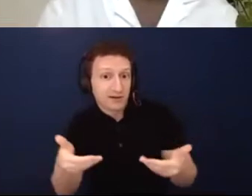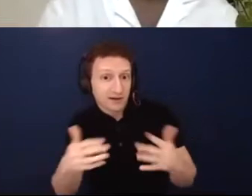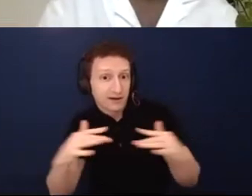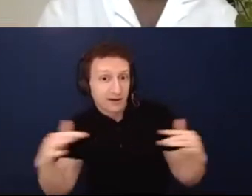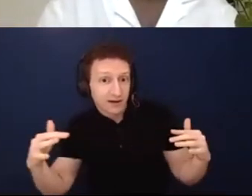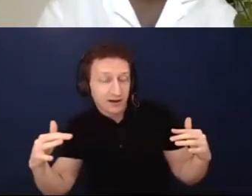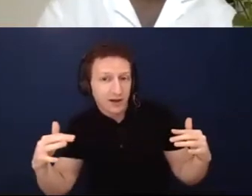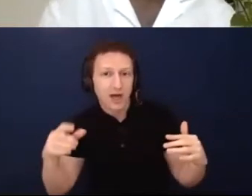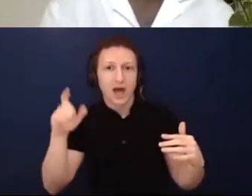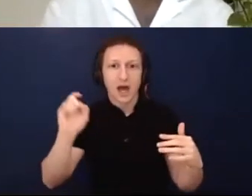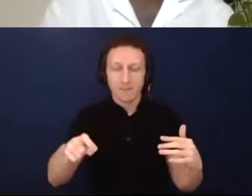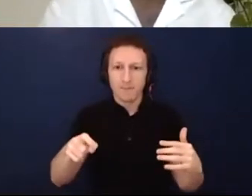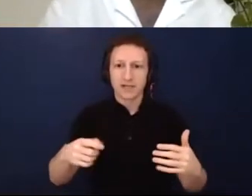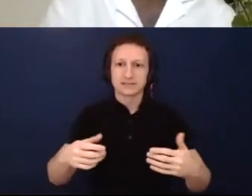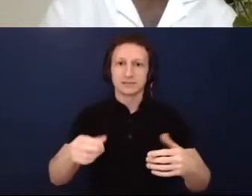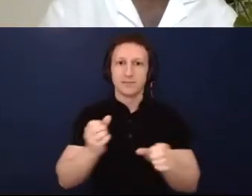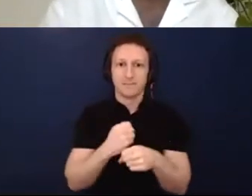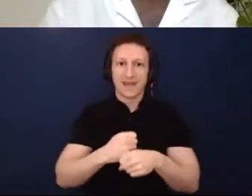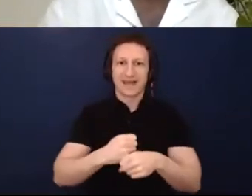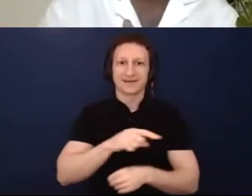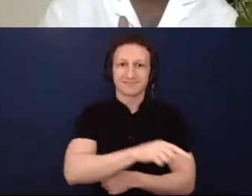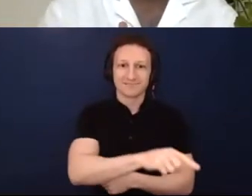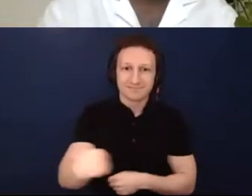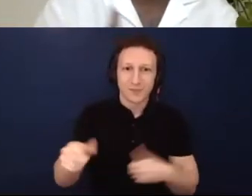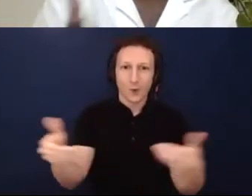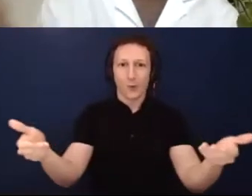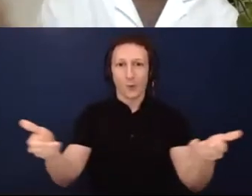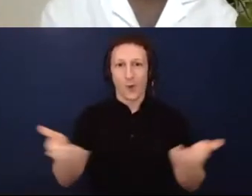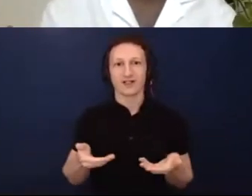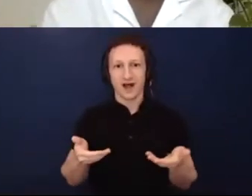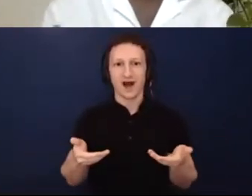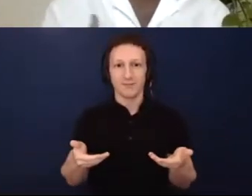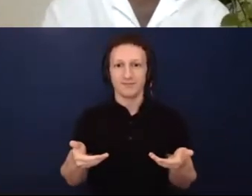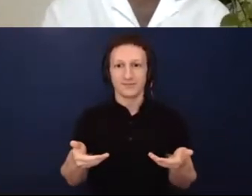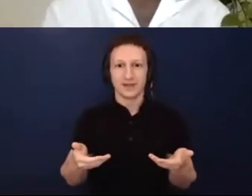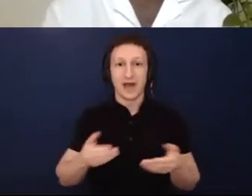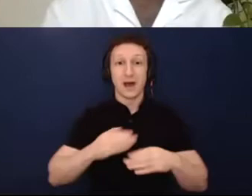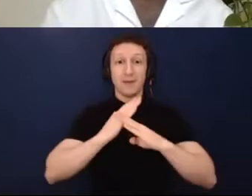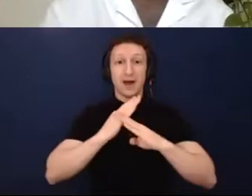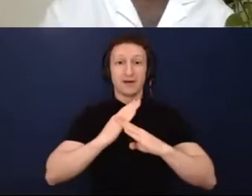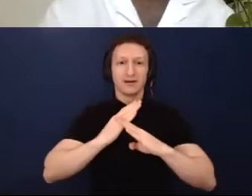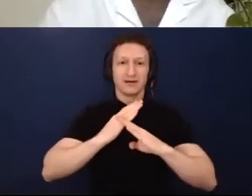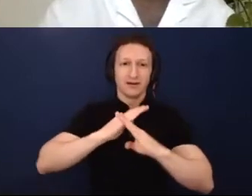I think that the barriers to coming in power actually are more insidious